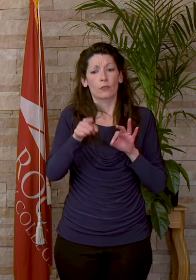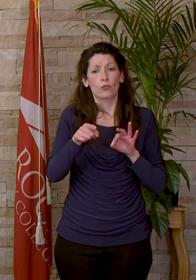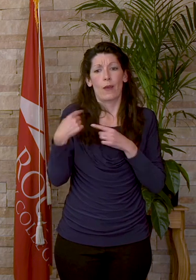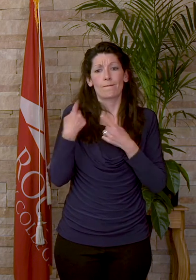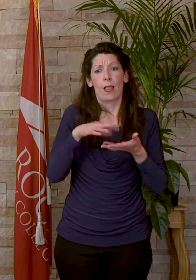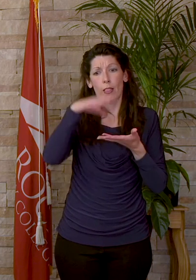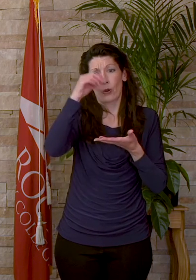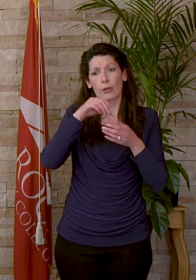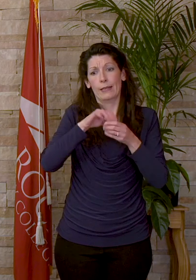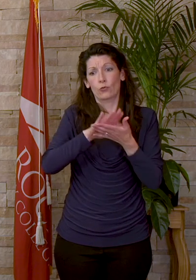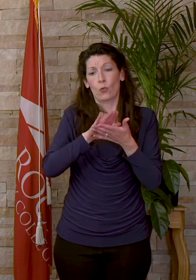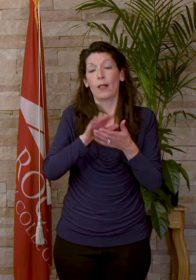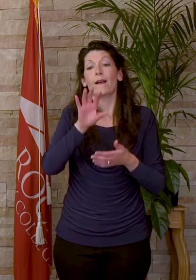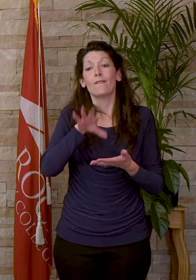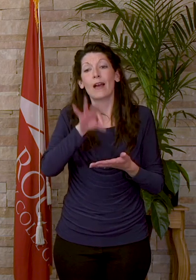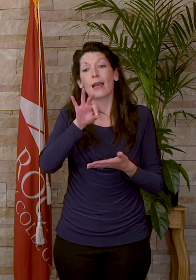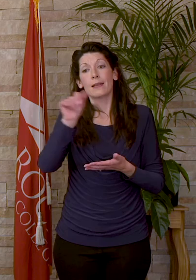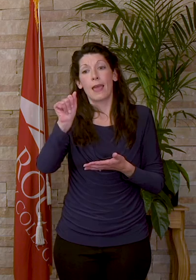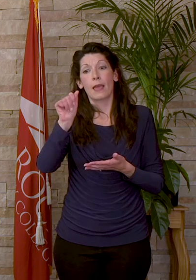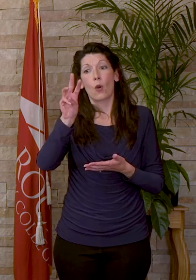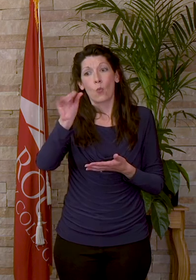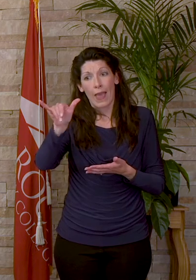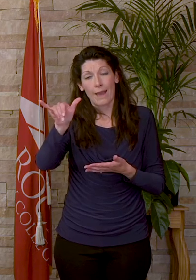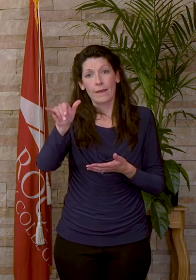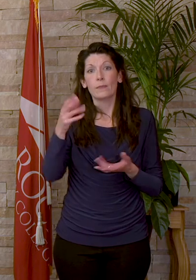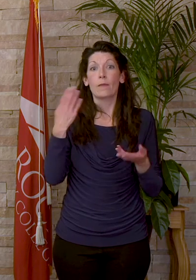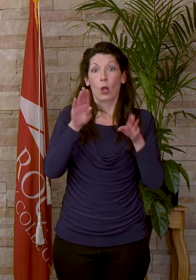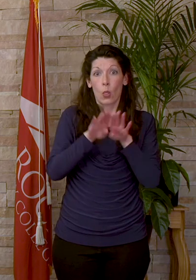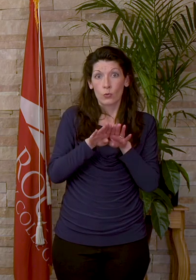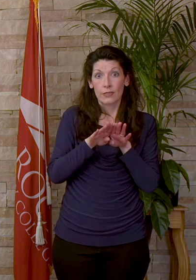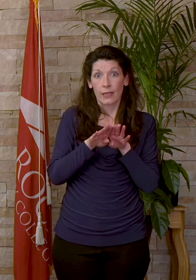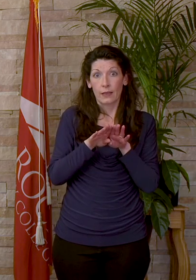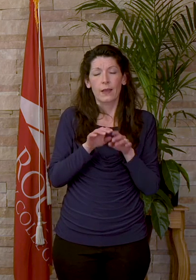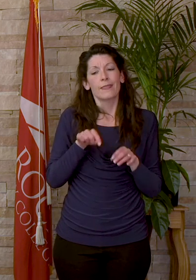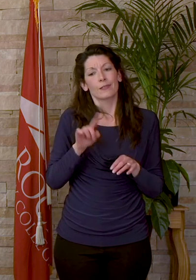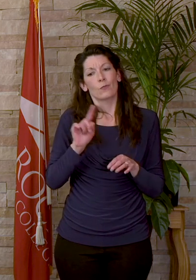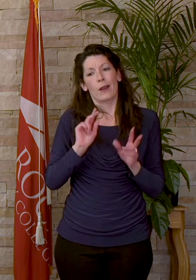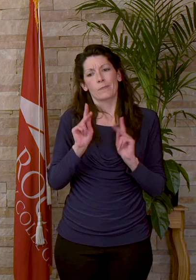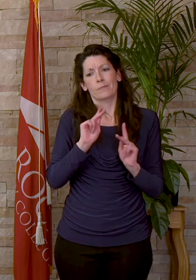Just find a way. In closing, this is where one would typically wish you good luck, but I will not